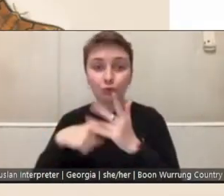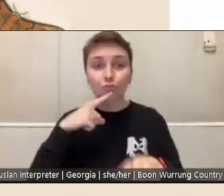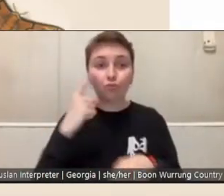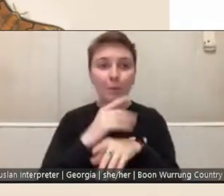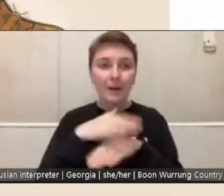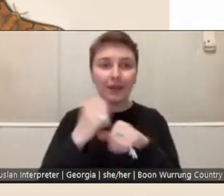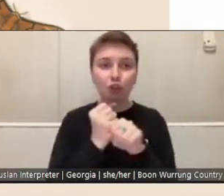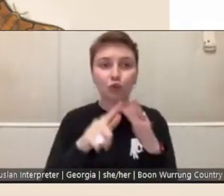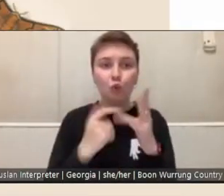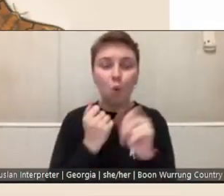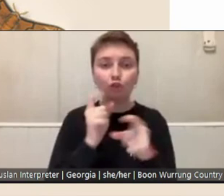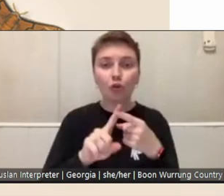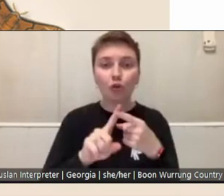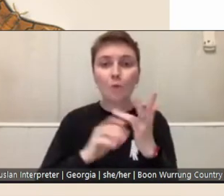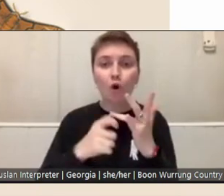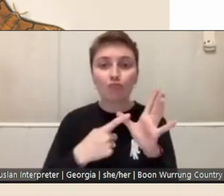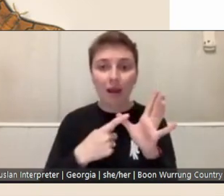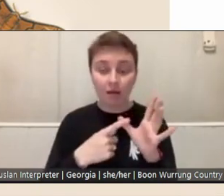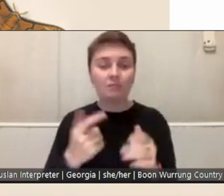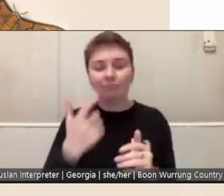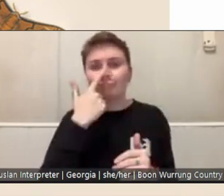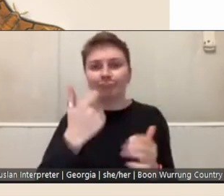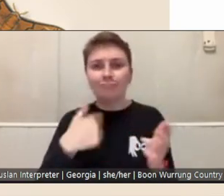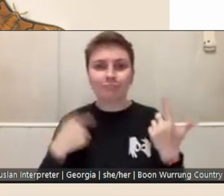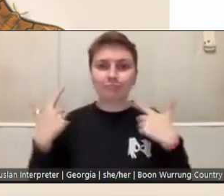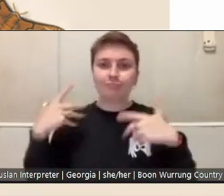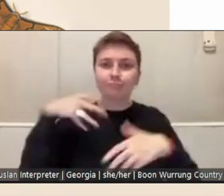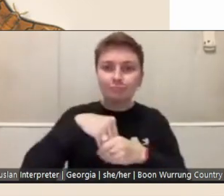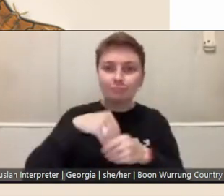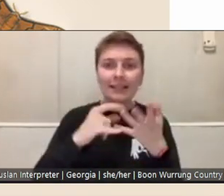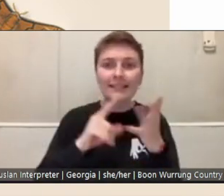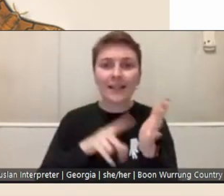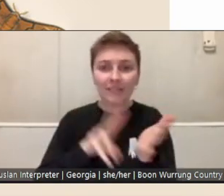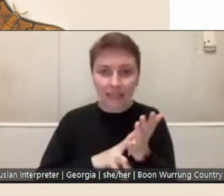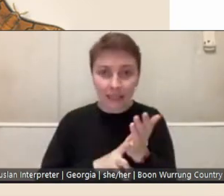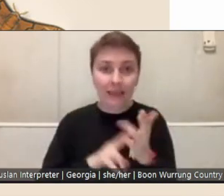we're delighted to be part of the State Library Victoria Fellowship Program again and I know that